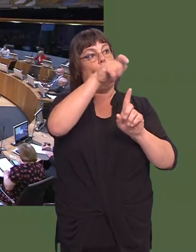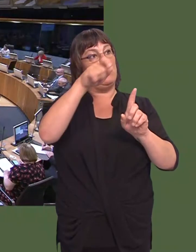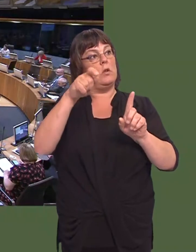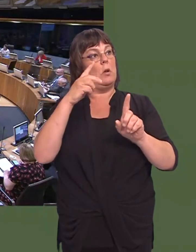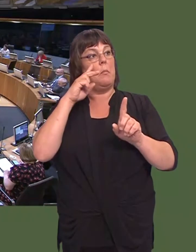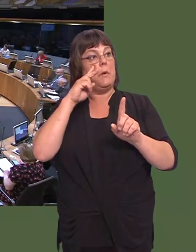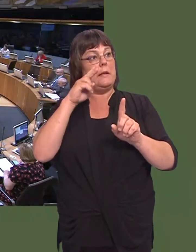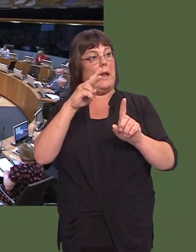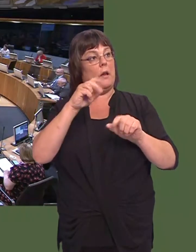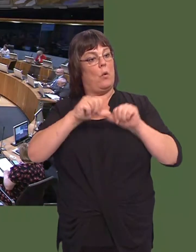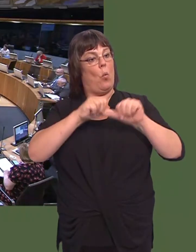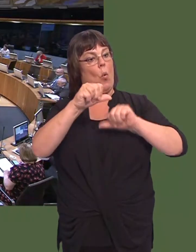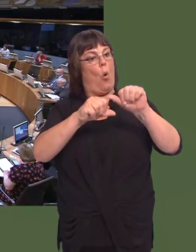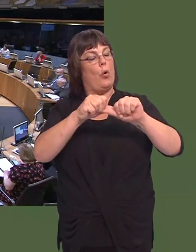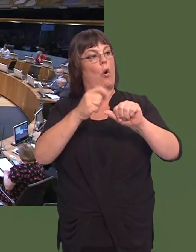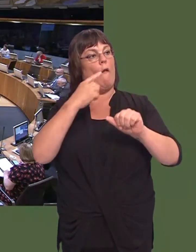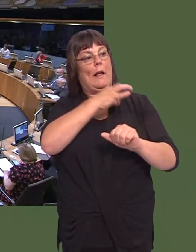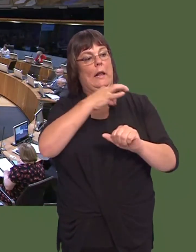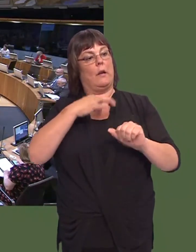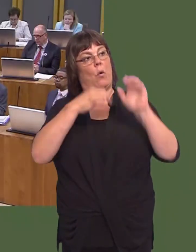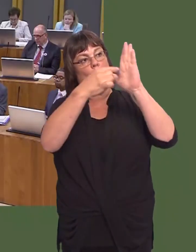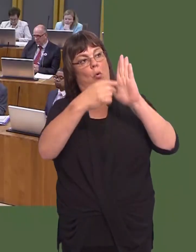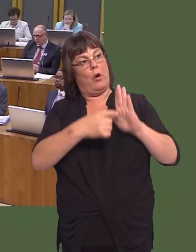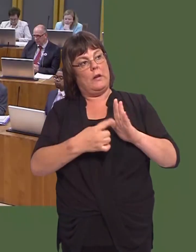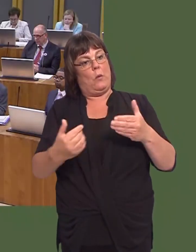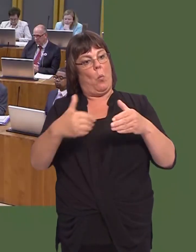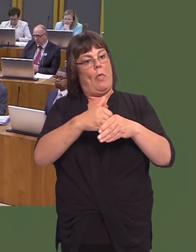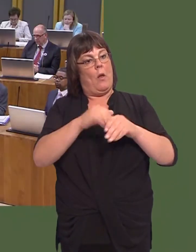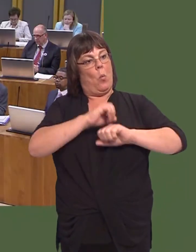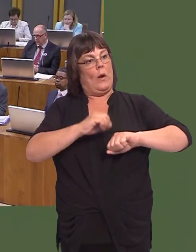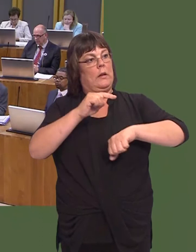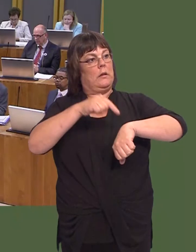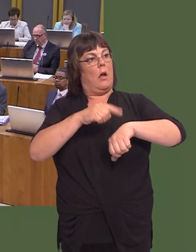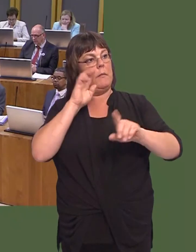gleifion gael eu gweld yn Ùl blaenoriaeth glinigol ac o fewn ein targedau ar gyfer amseroedd aros.